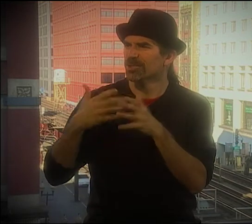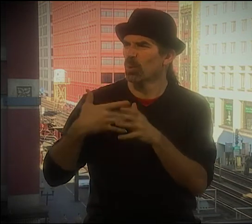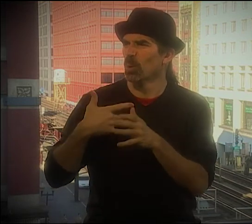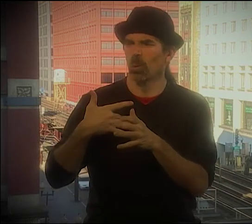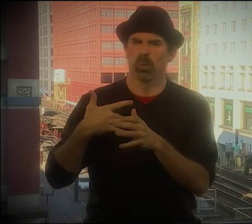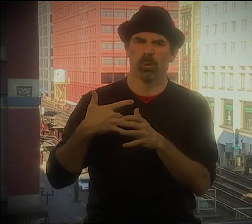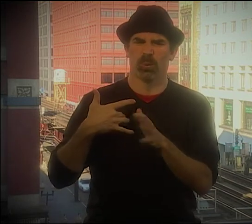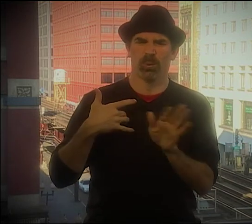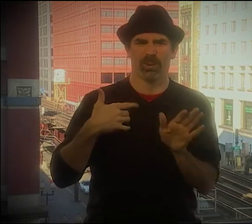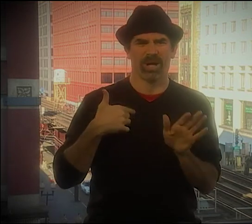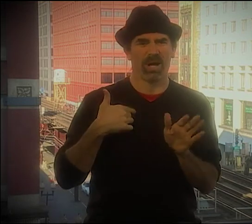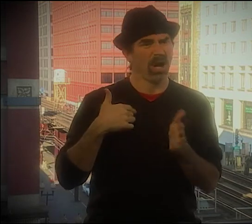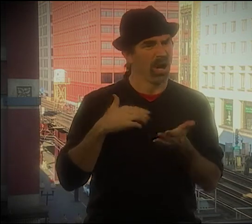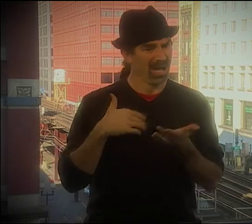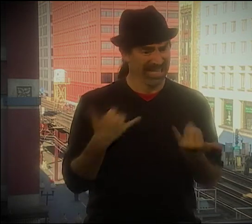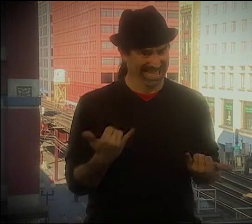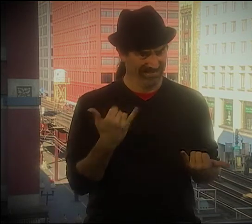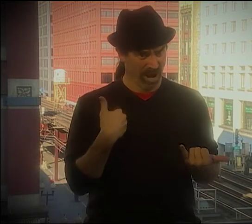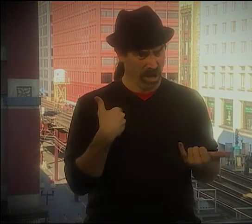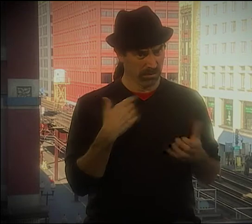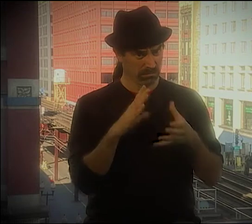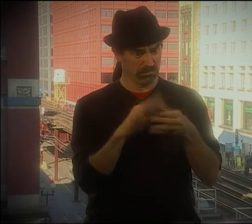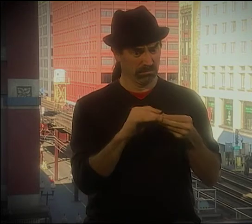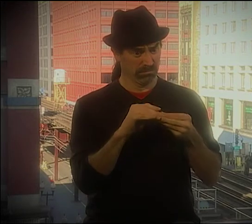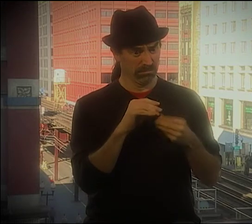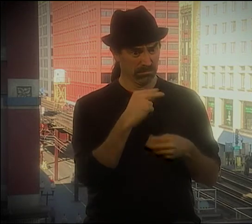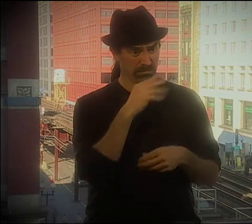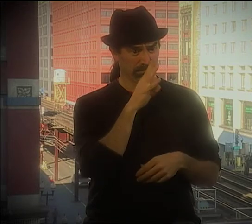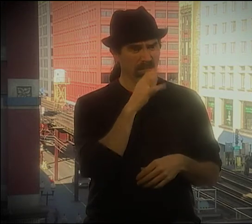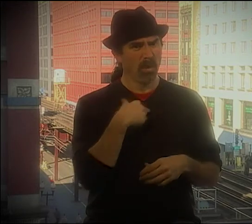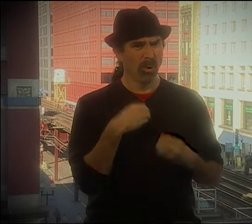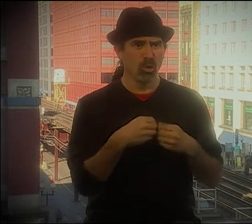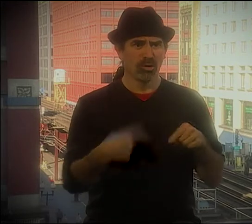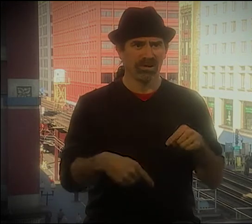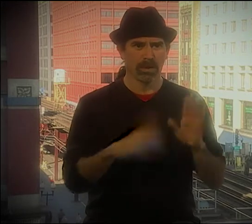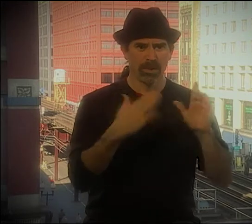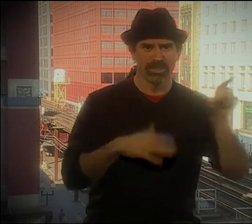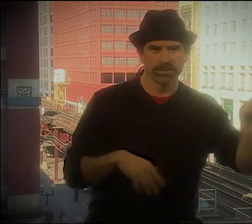NOW THAT'S THE WAY THAT IT WAS, BUT IT HASN'T SO MUCH ANYMORE.